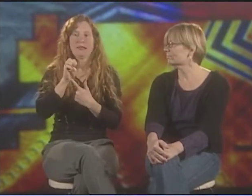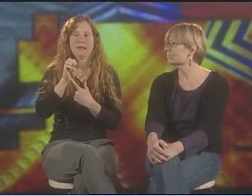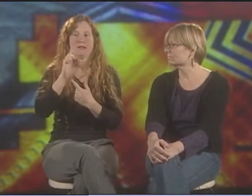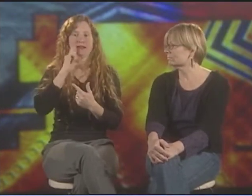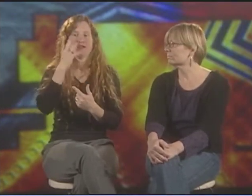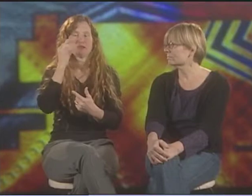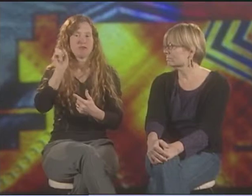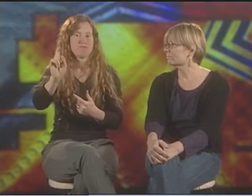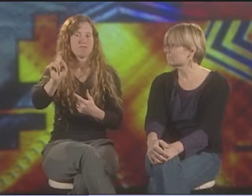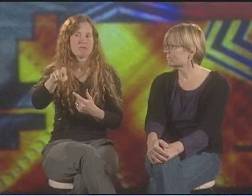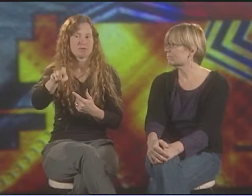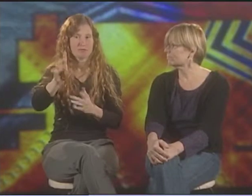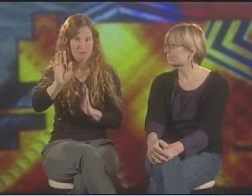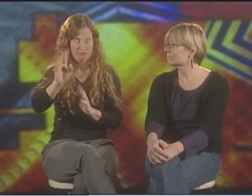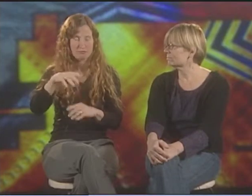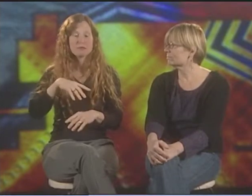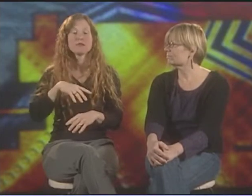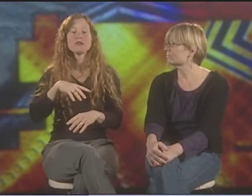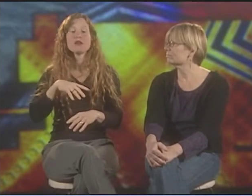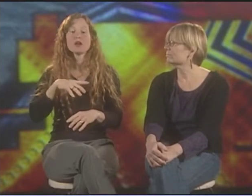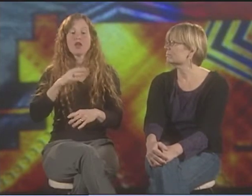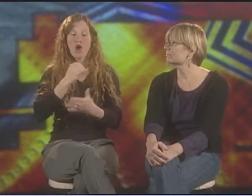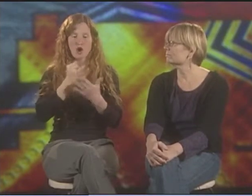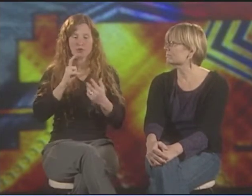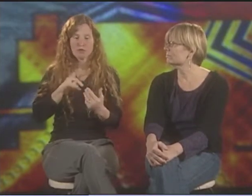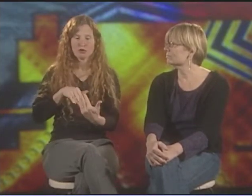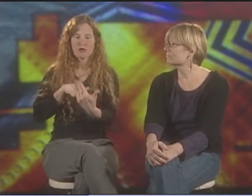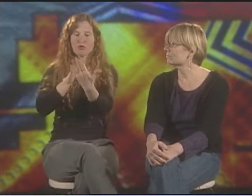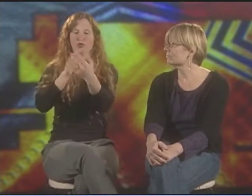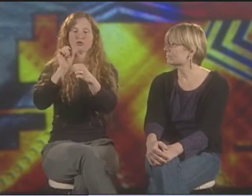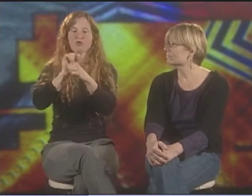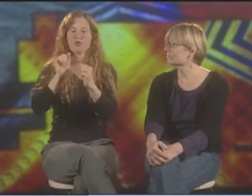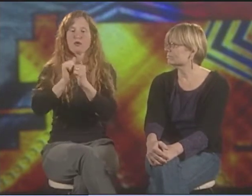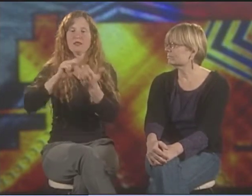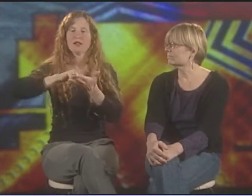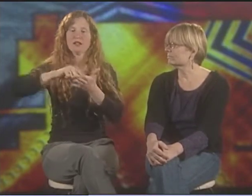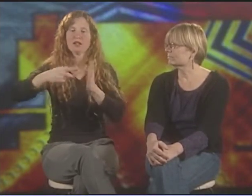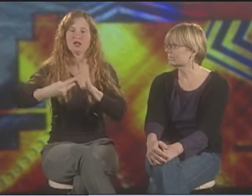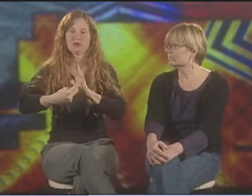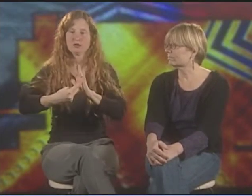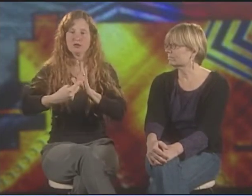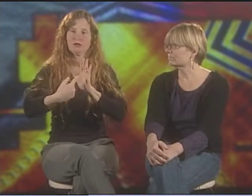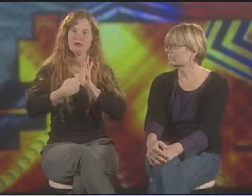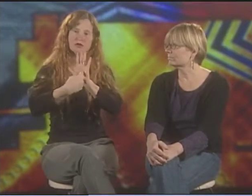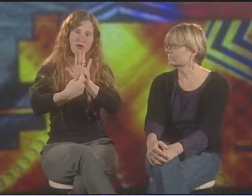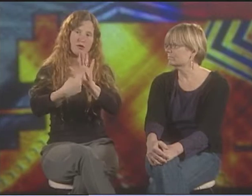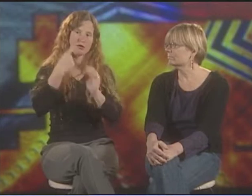IT COULD BE CREATED BY A HEARING PERSON, BUT IT HAS TO BE DEAF THEMED. AND THE ARTIST MUST APPROACH THE WORK